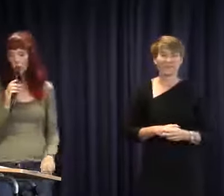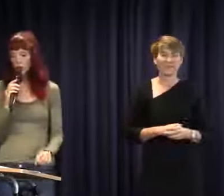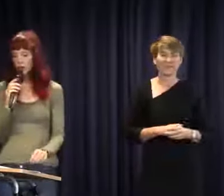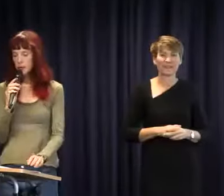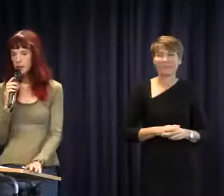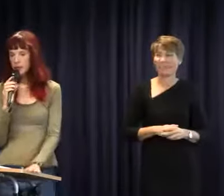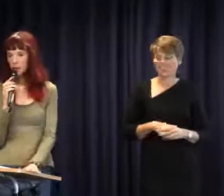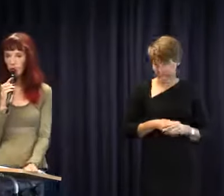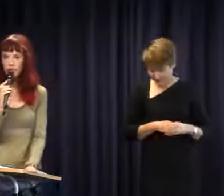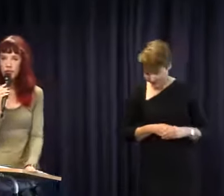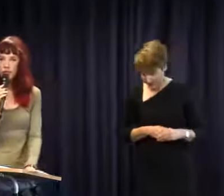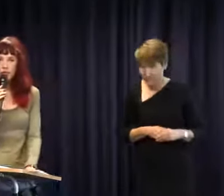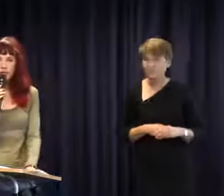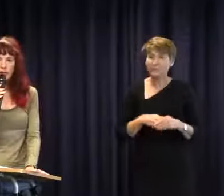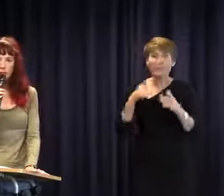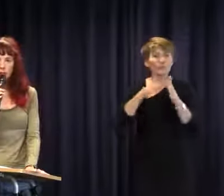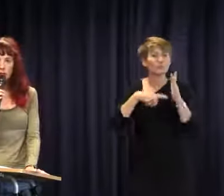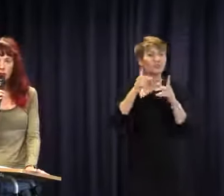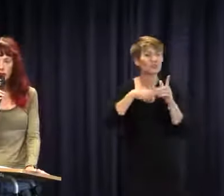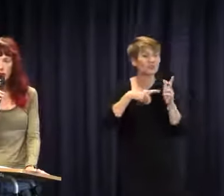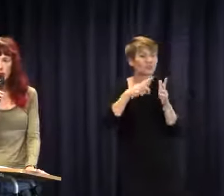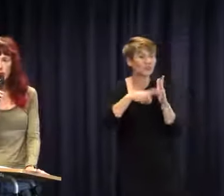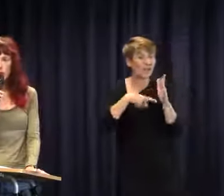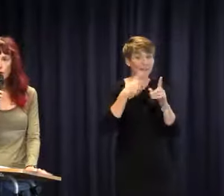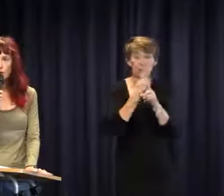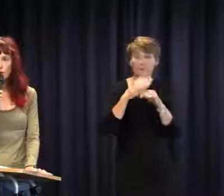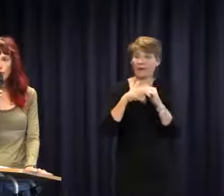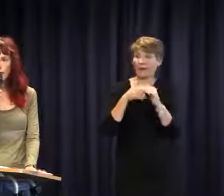Julie just mentioned research and I think that is really important. Get on Google Scholar